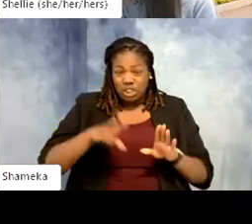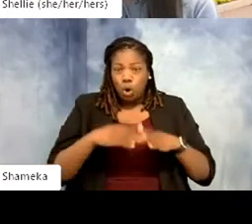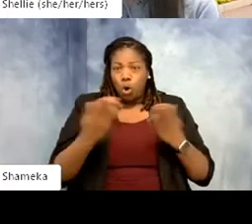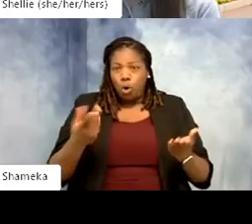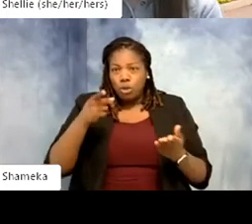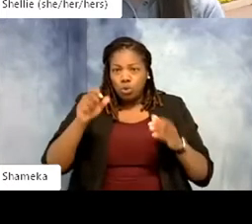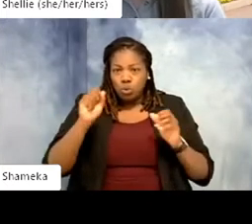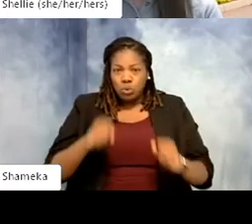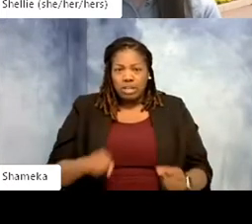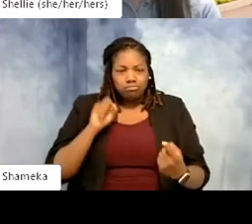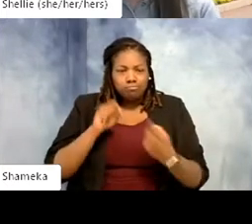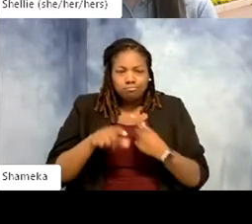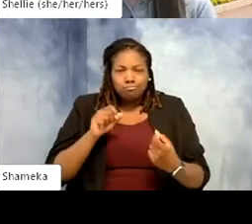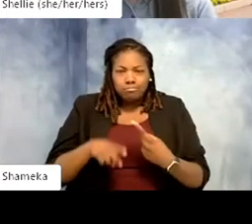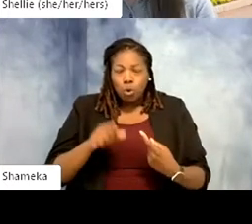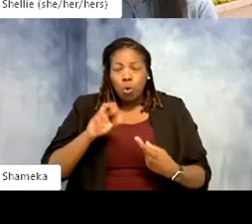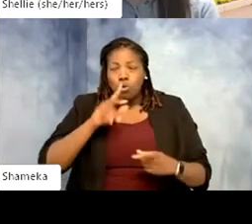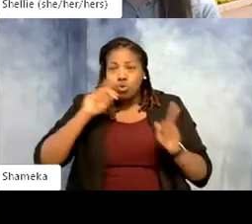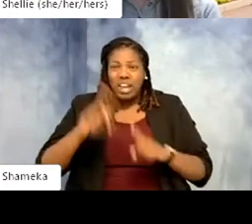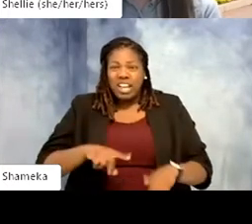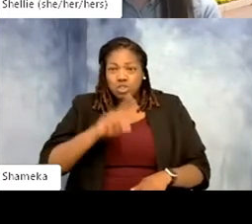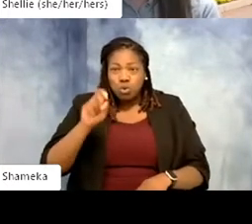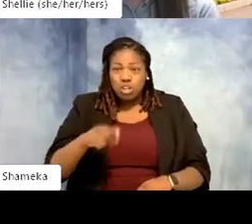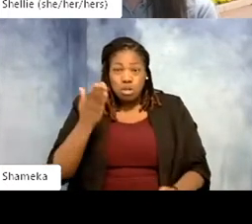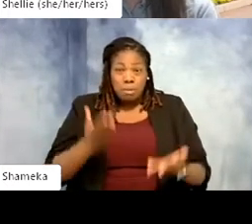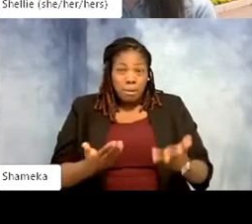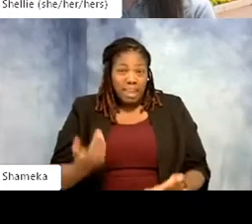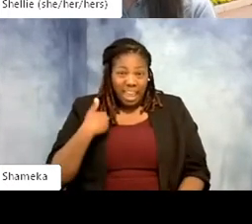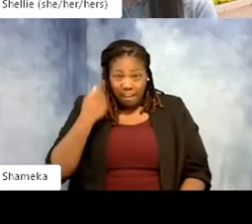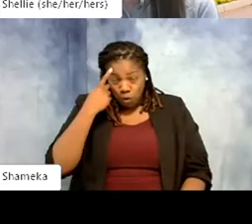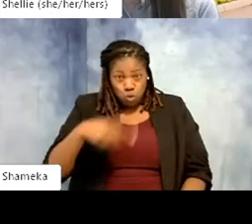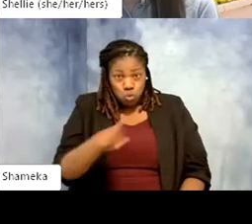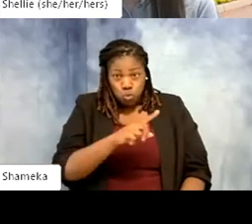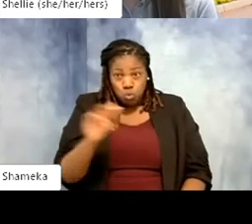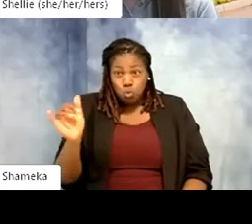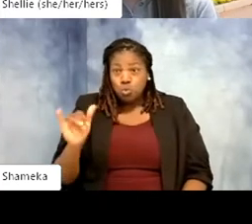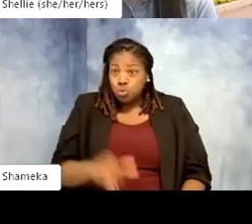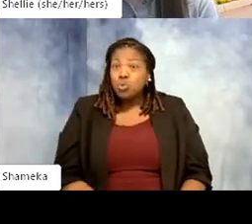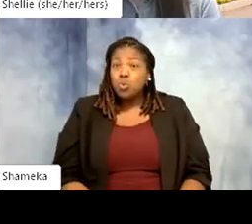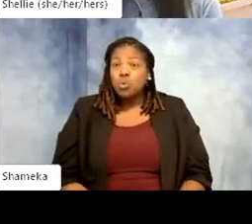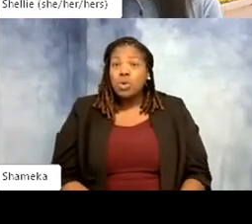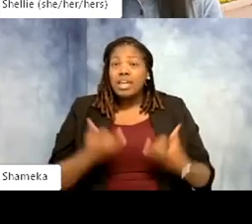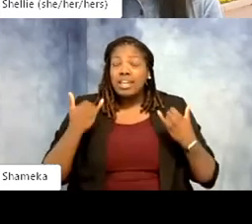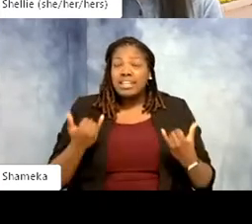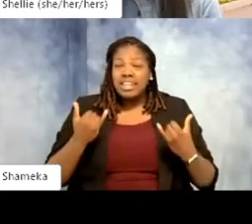us or to answer any questions that I might have of you. So now I want you to find that chat and